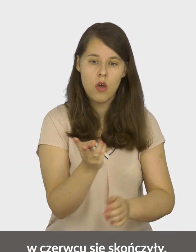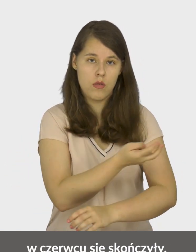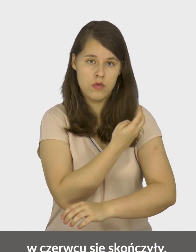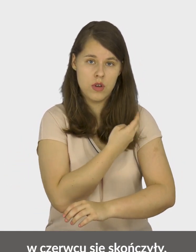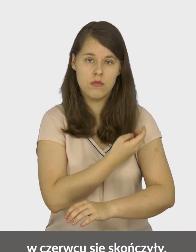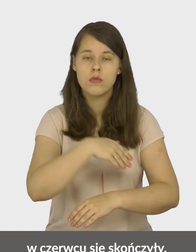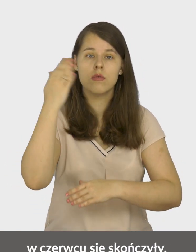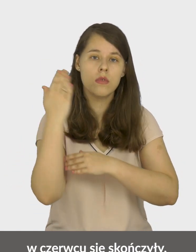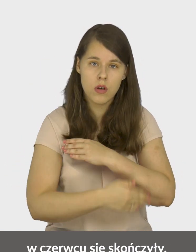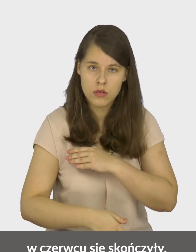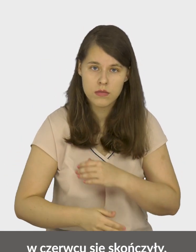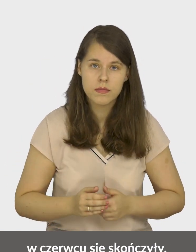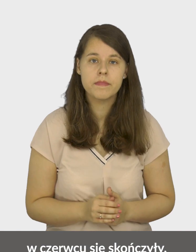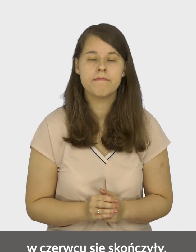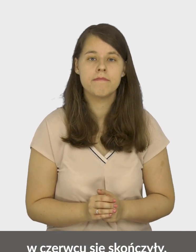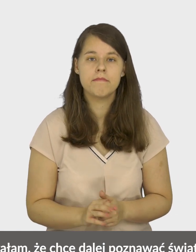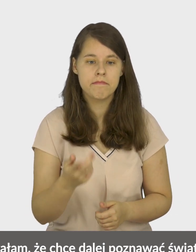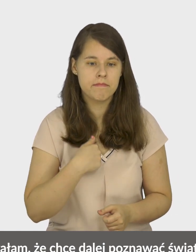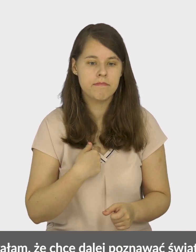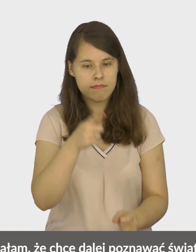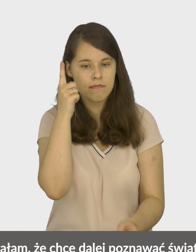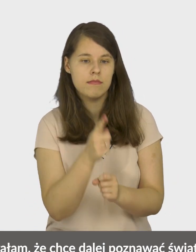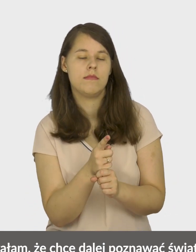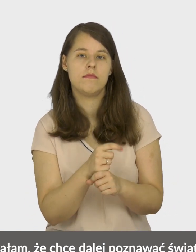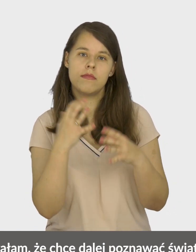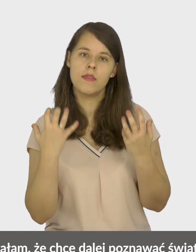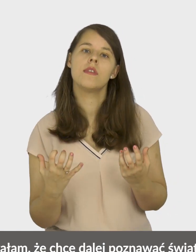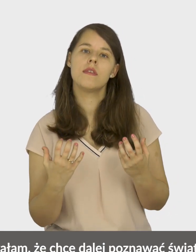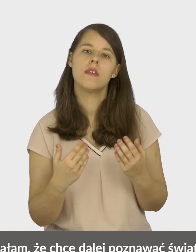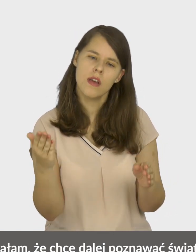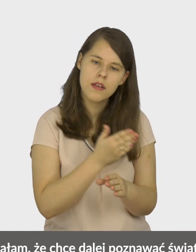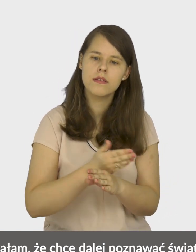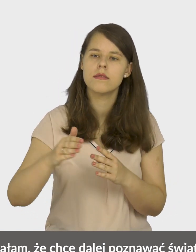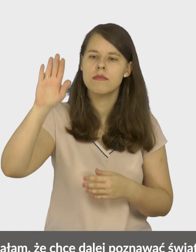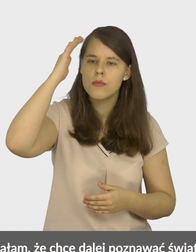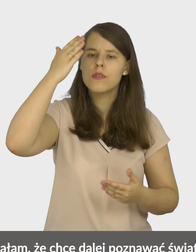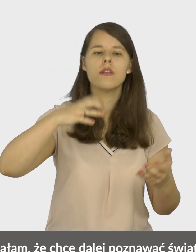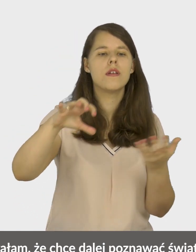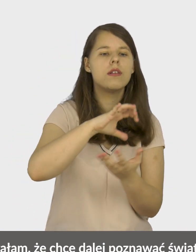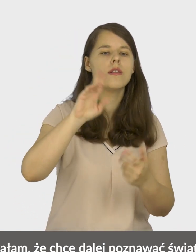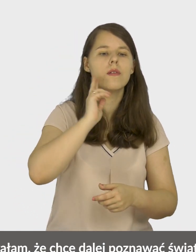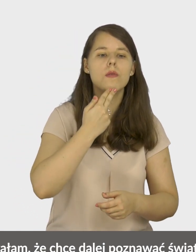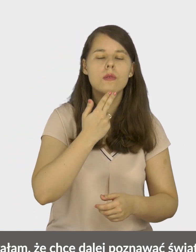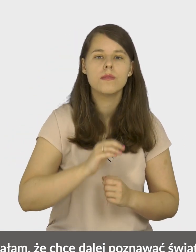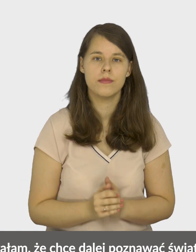In June, they ended. I have decided that I want to continue to learn about the deaf world